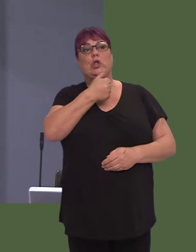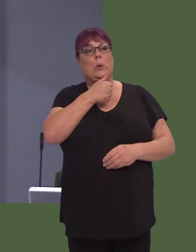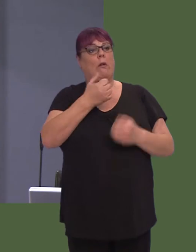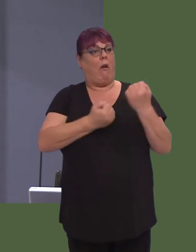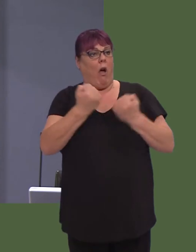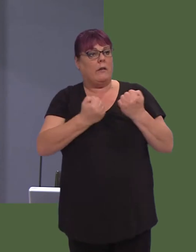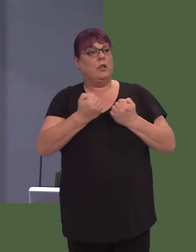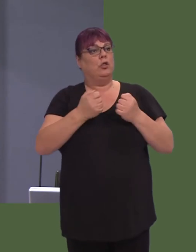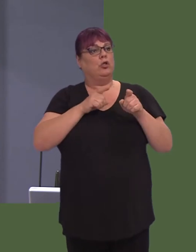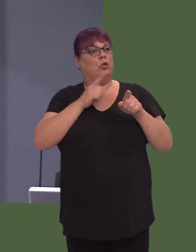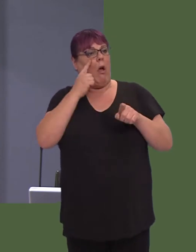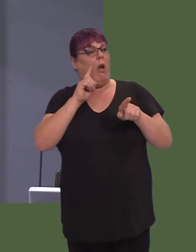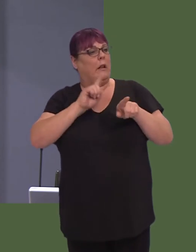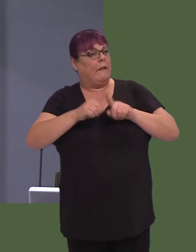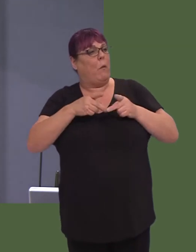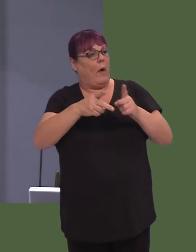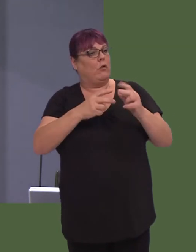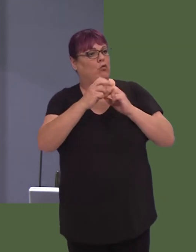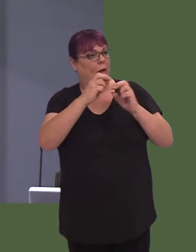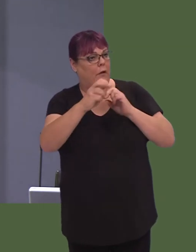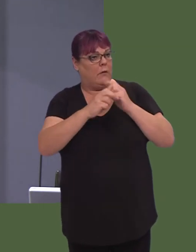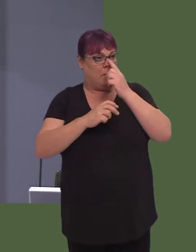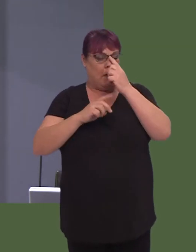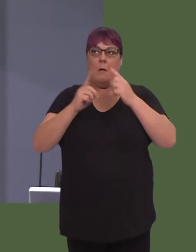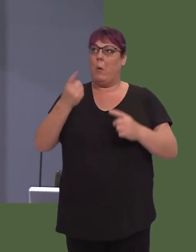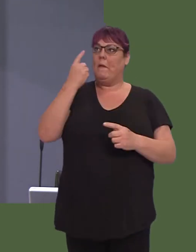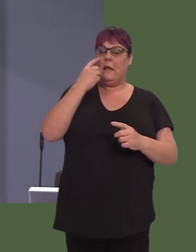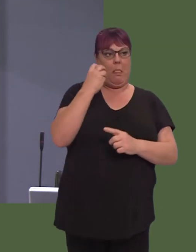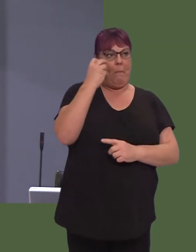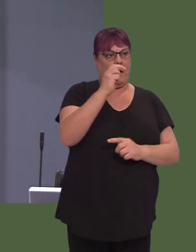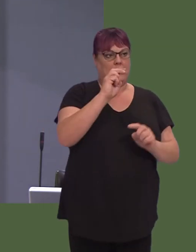But in that particular area, we've seen downgrading of bus times through the Afan valley, and